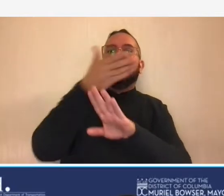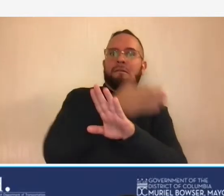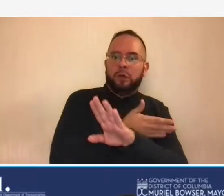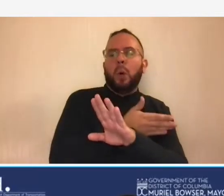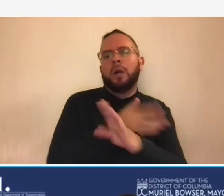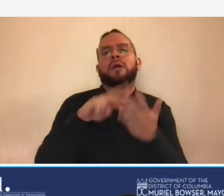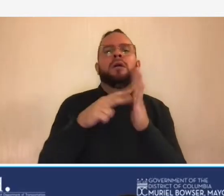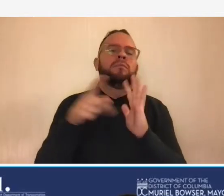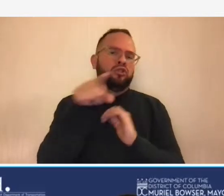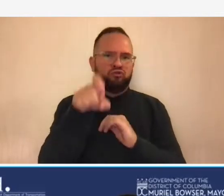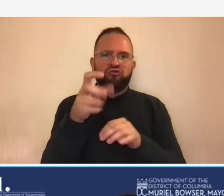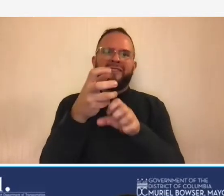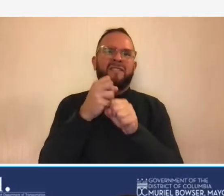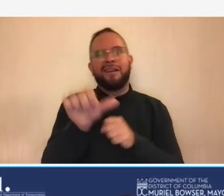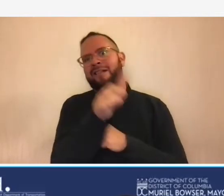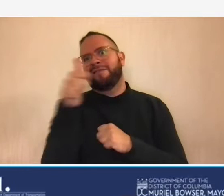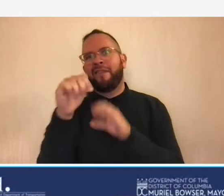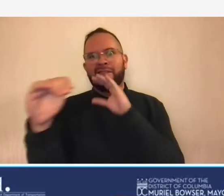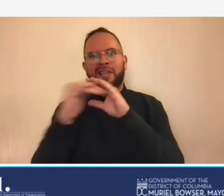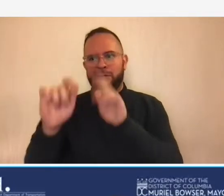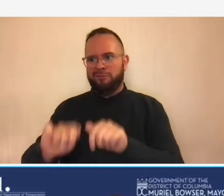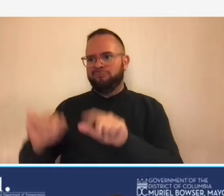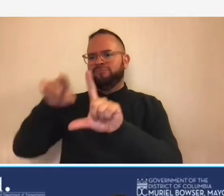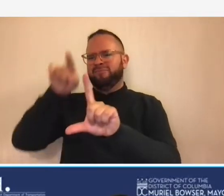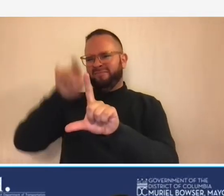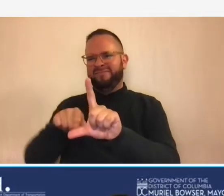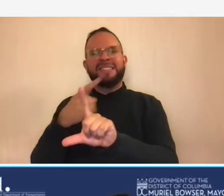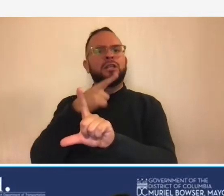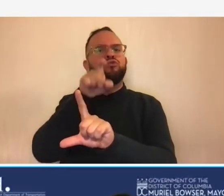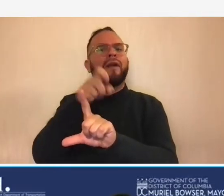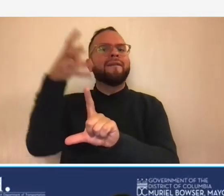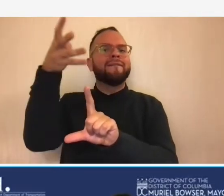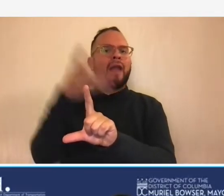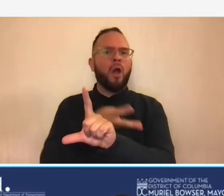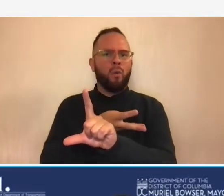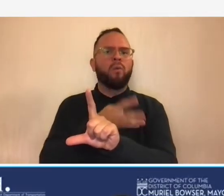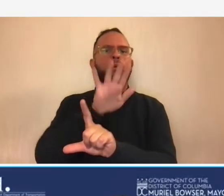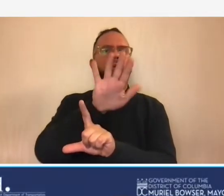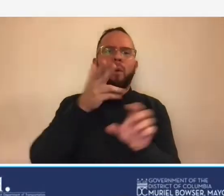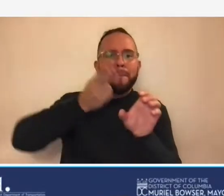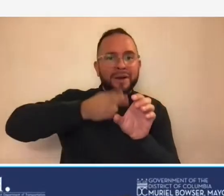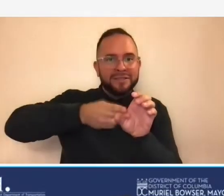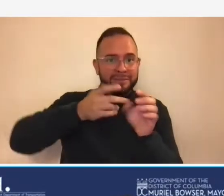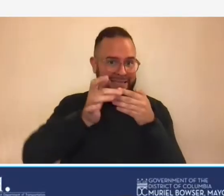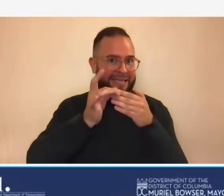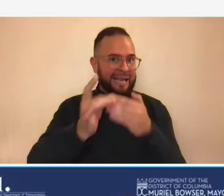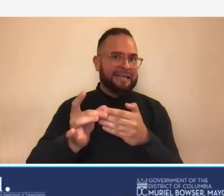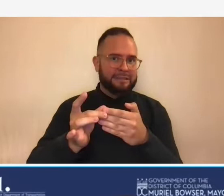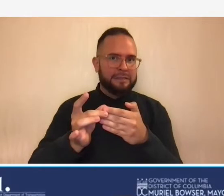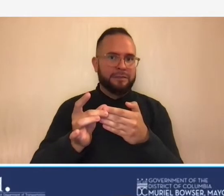sent a separate email where you can download your participants guide okay so right now if you are